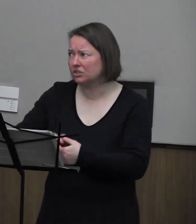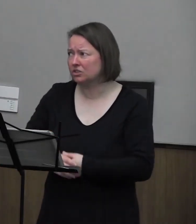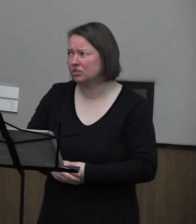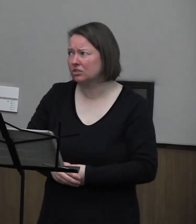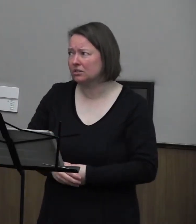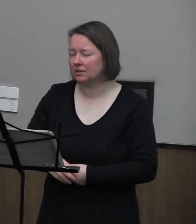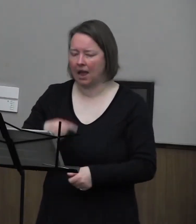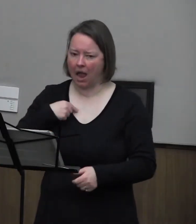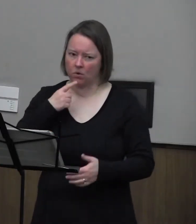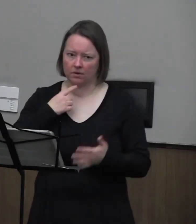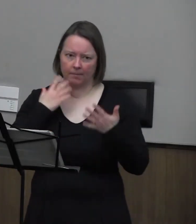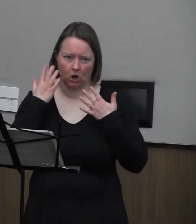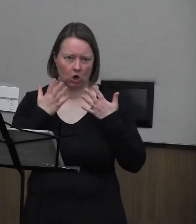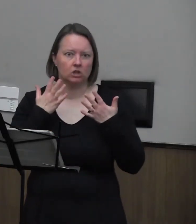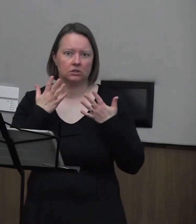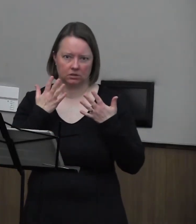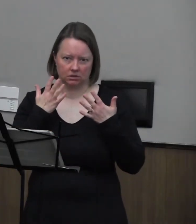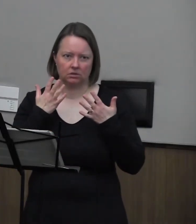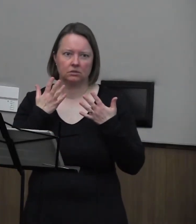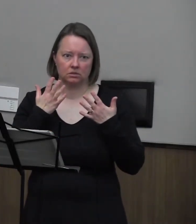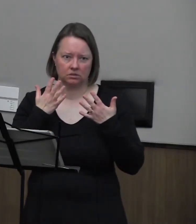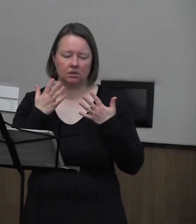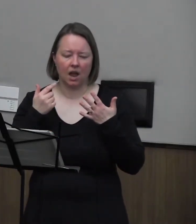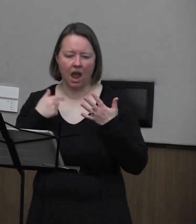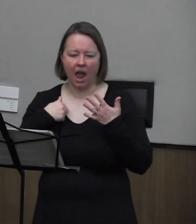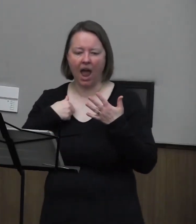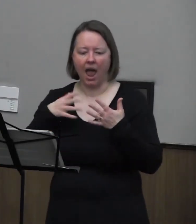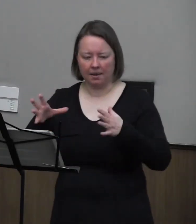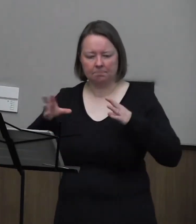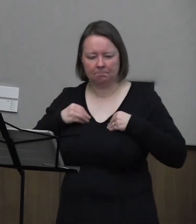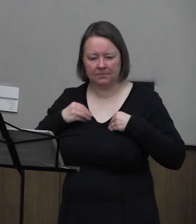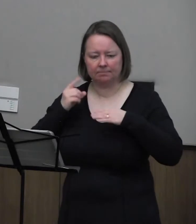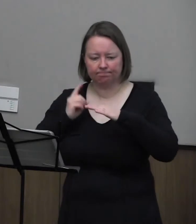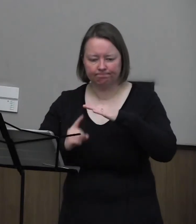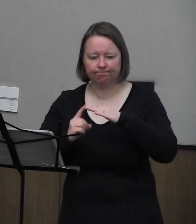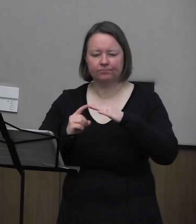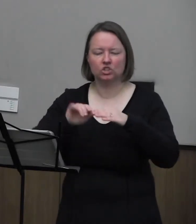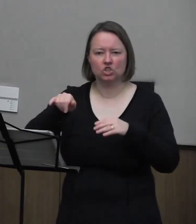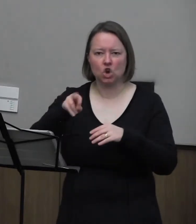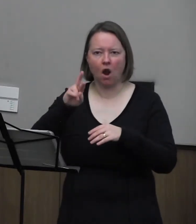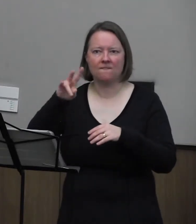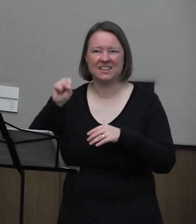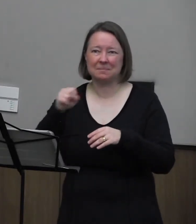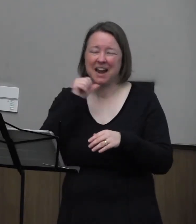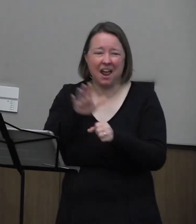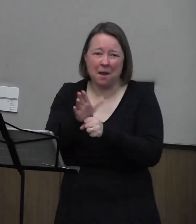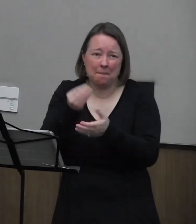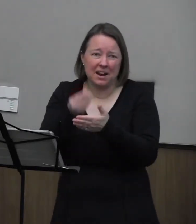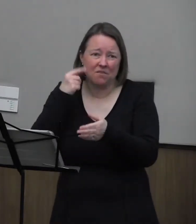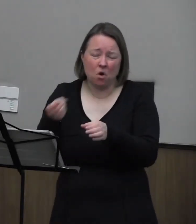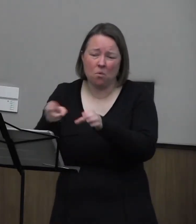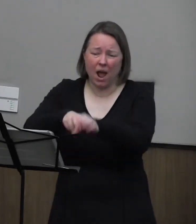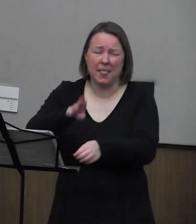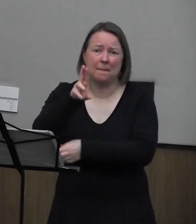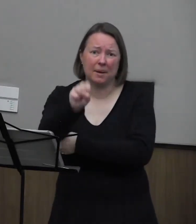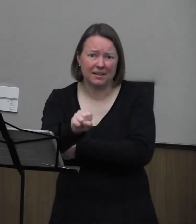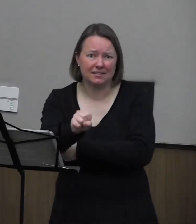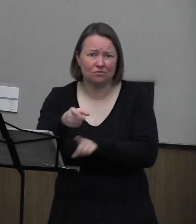I was embarrassed. I had been admitted to Jarvis, but I did not have the money for the bus ride to Hawkins, Texas.